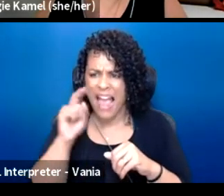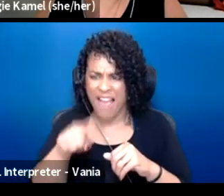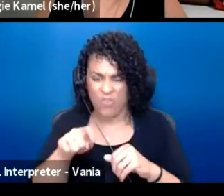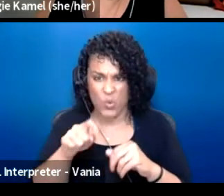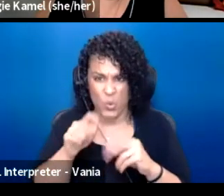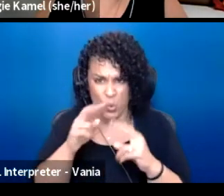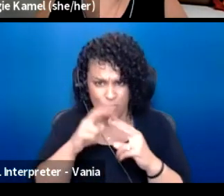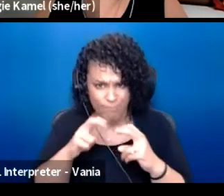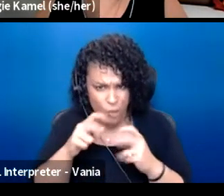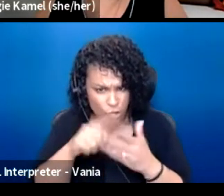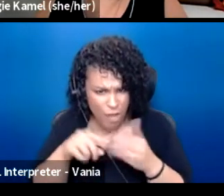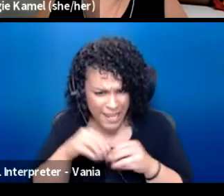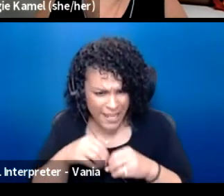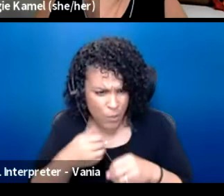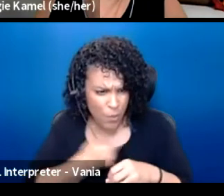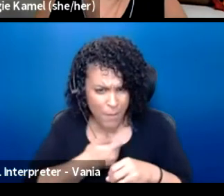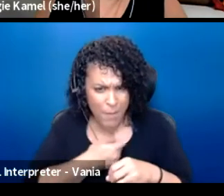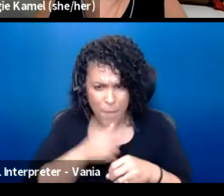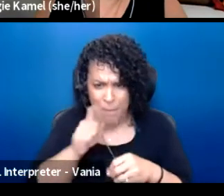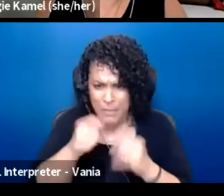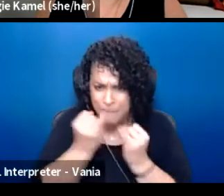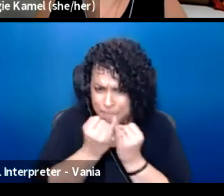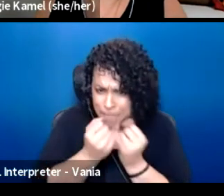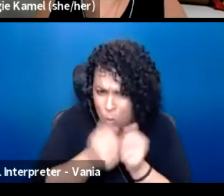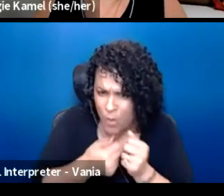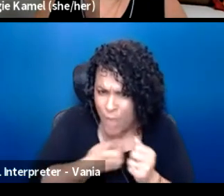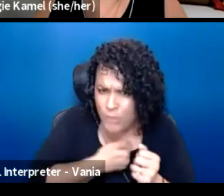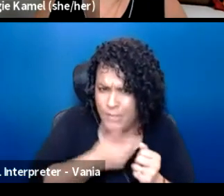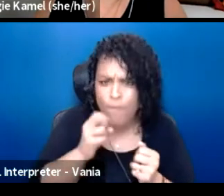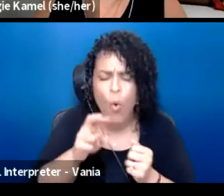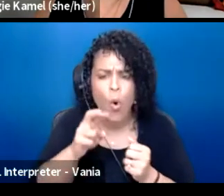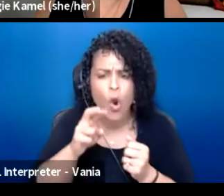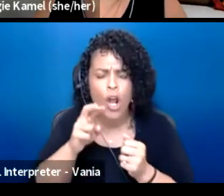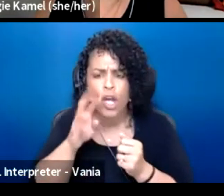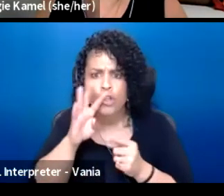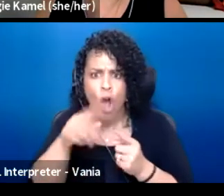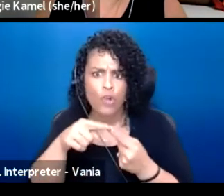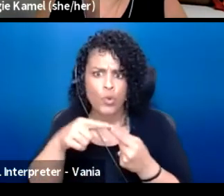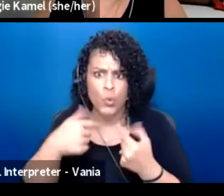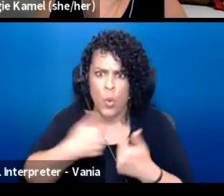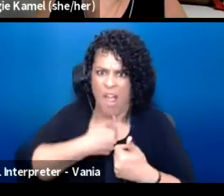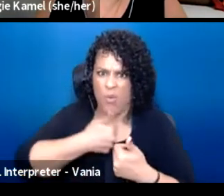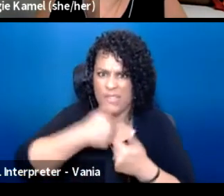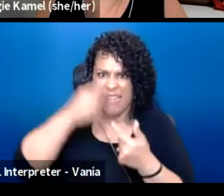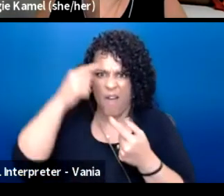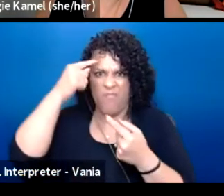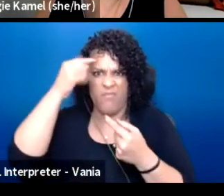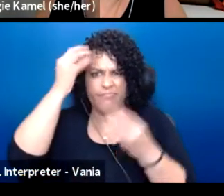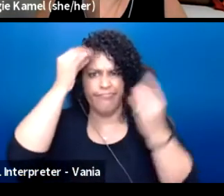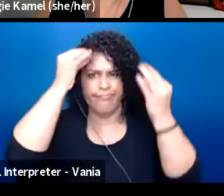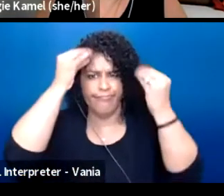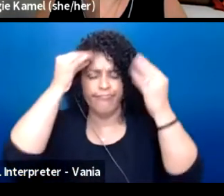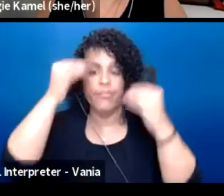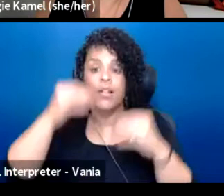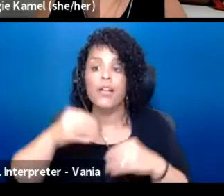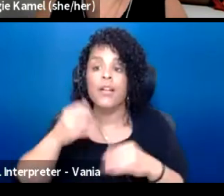whether it's monologues or whether it is talking to all aspects of our psyche. And I think as we prepare to go into space,